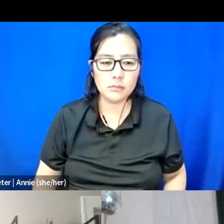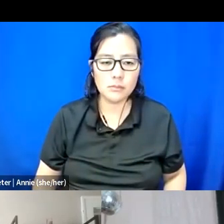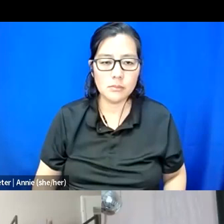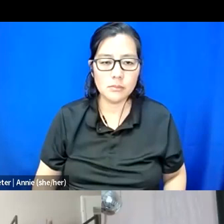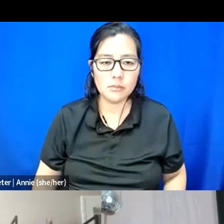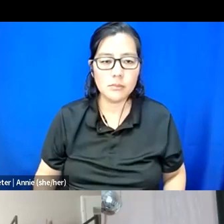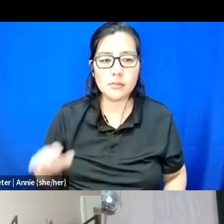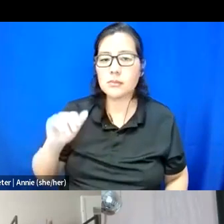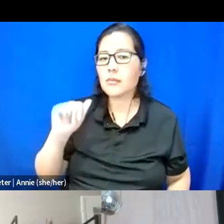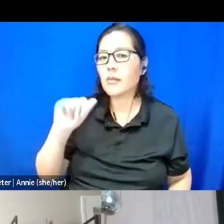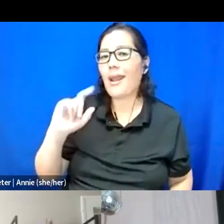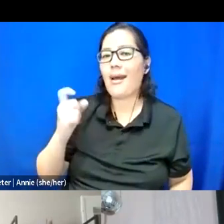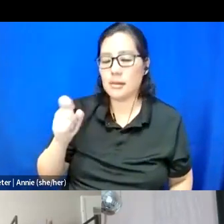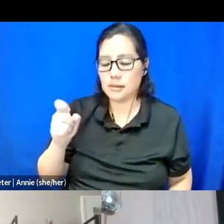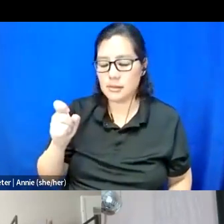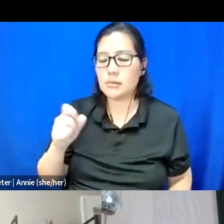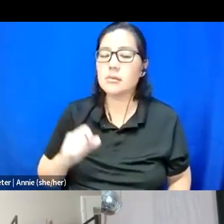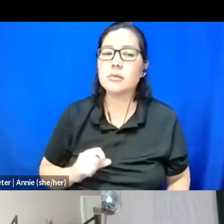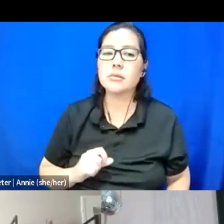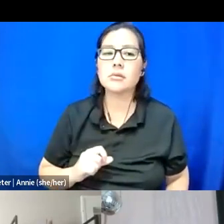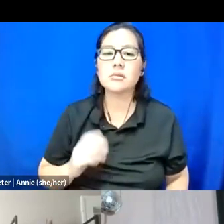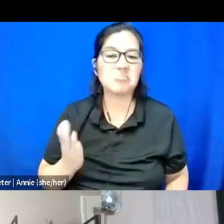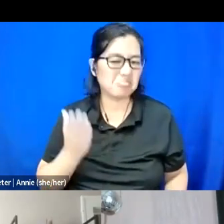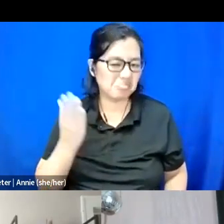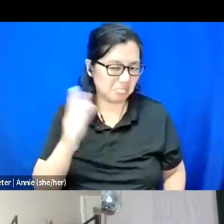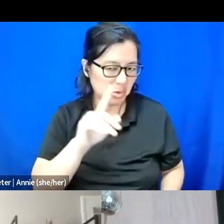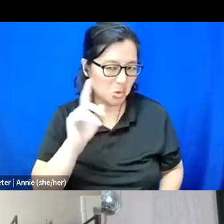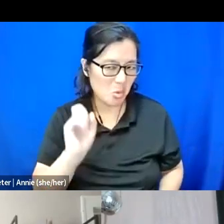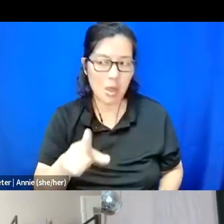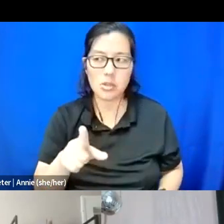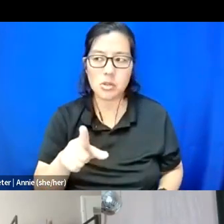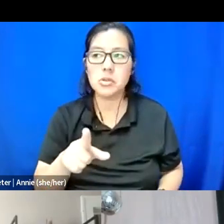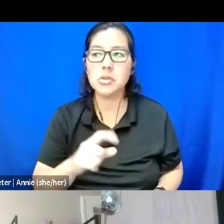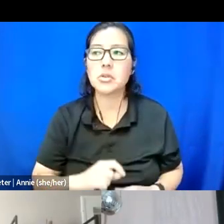I also wanted to lift up this question around.